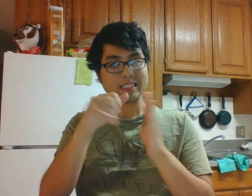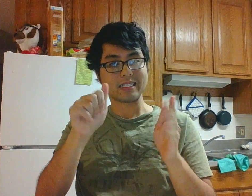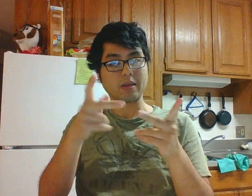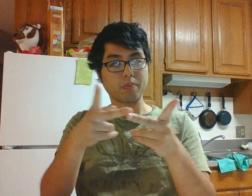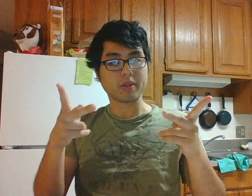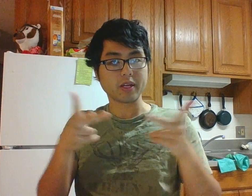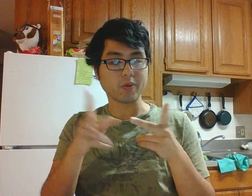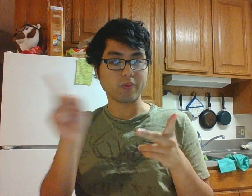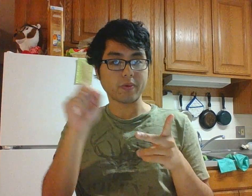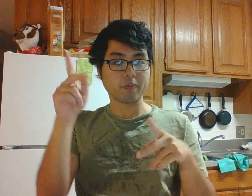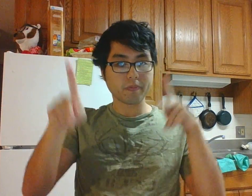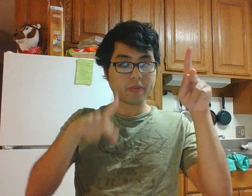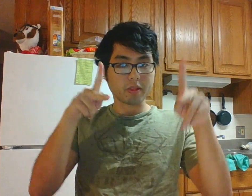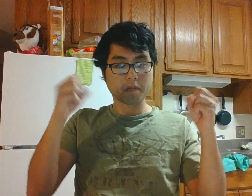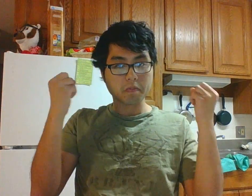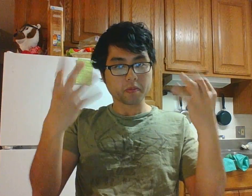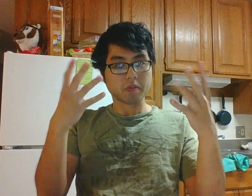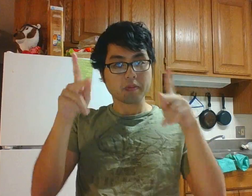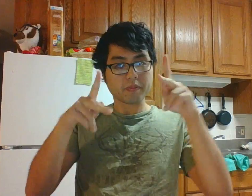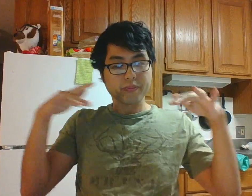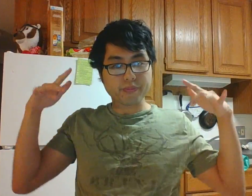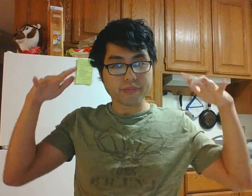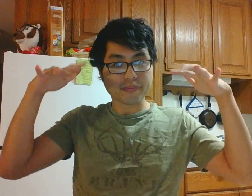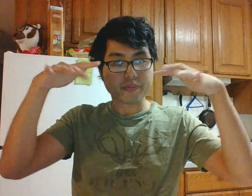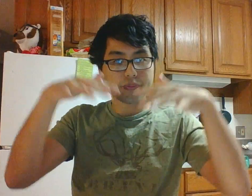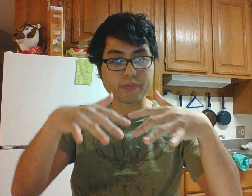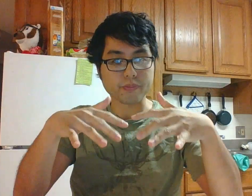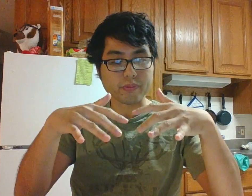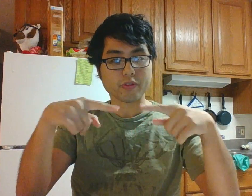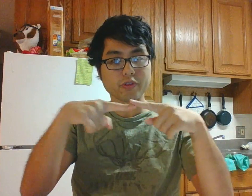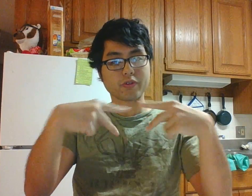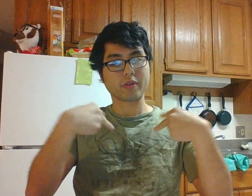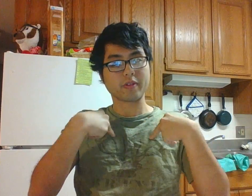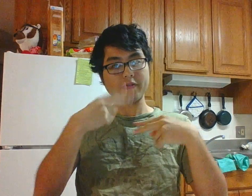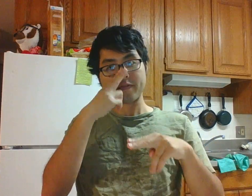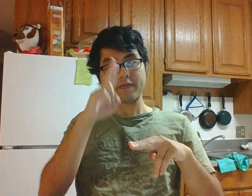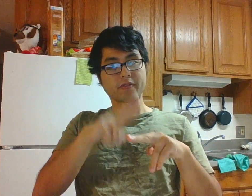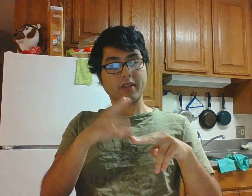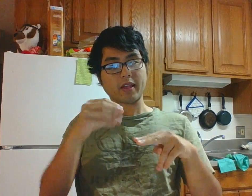its a place where many people come over to have fun